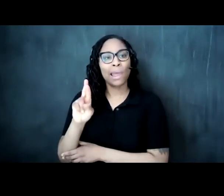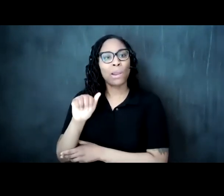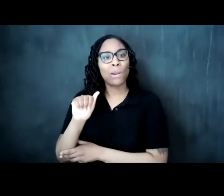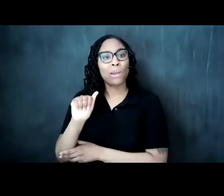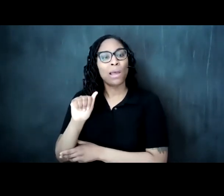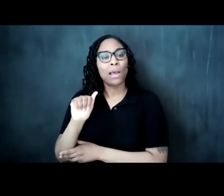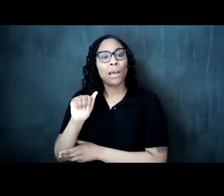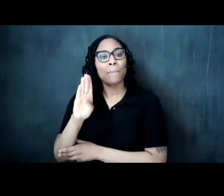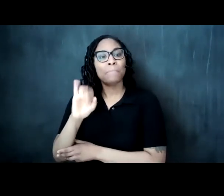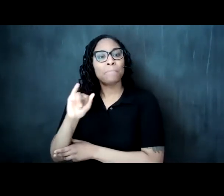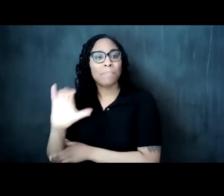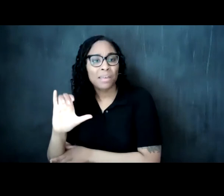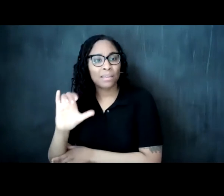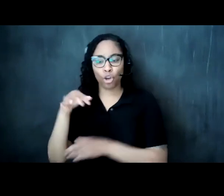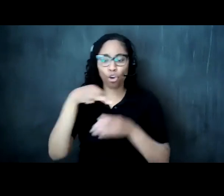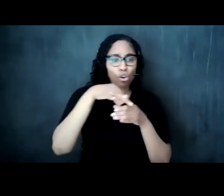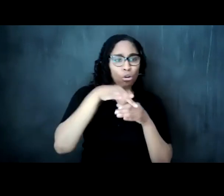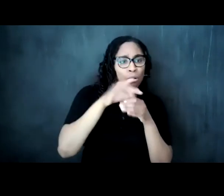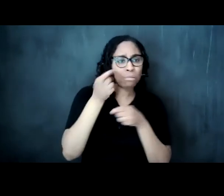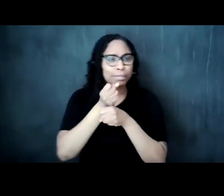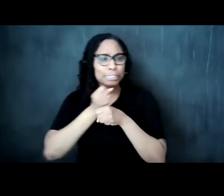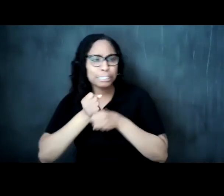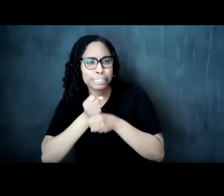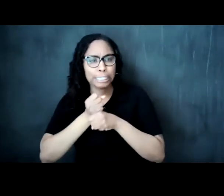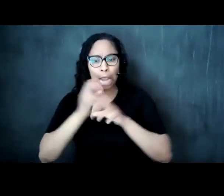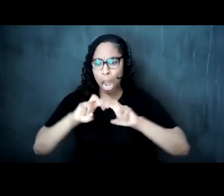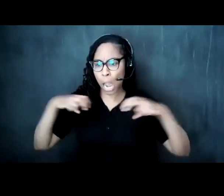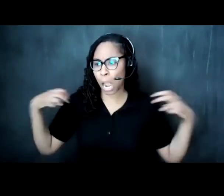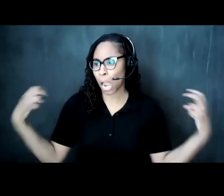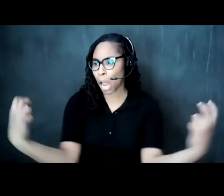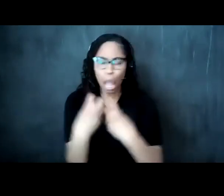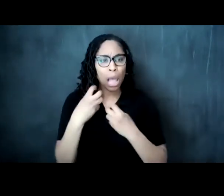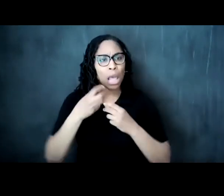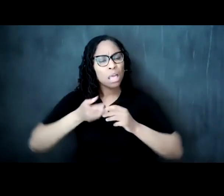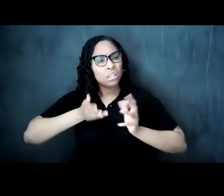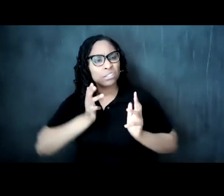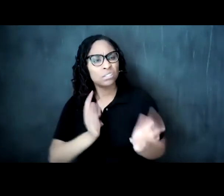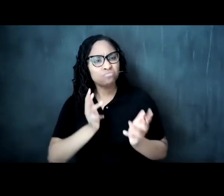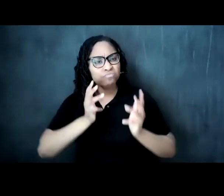and i was explaining that there was there was something that felt strangely familiar